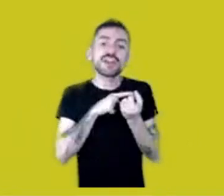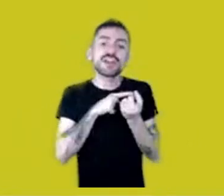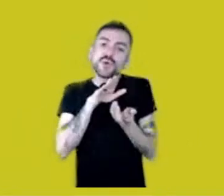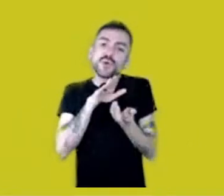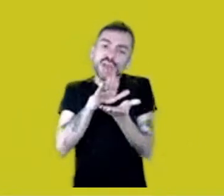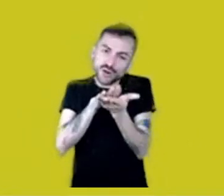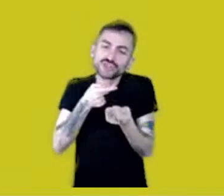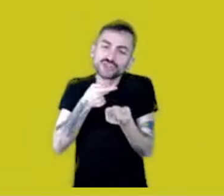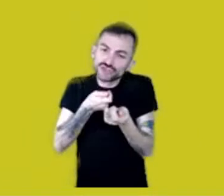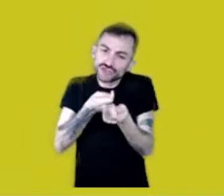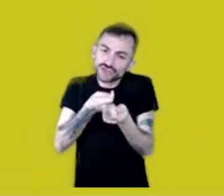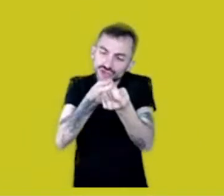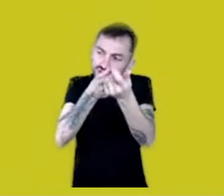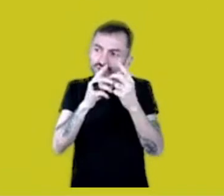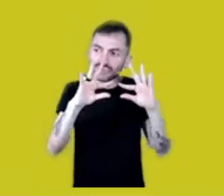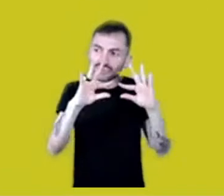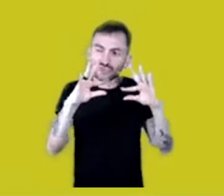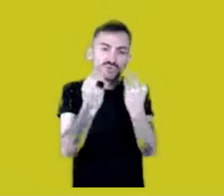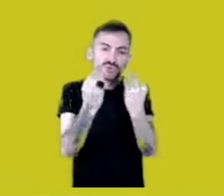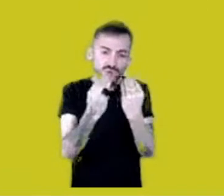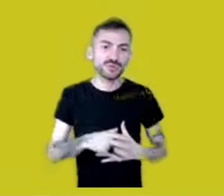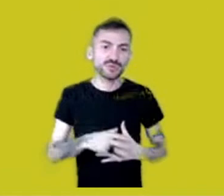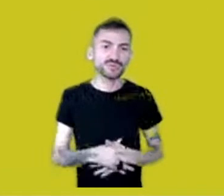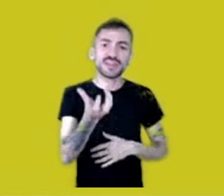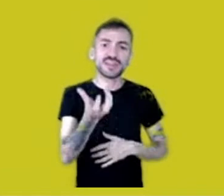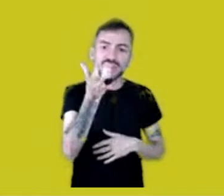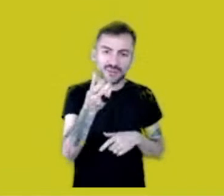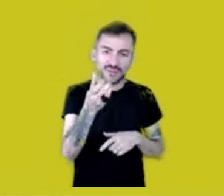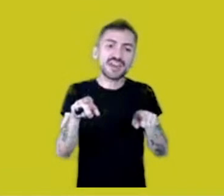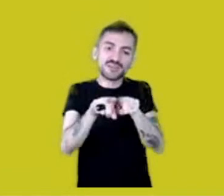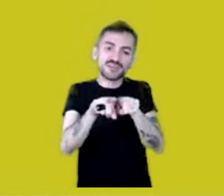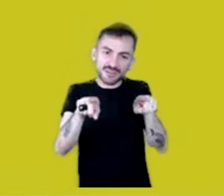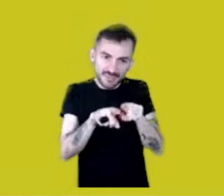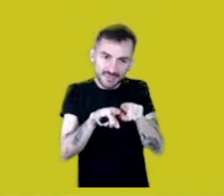I would love to be good at flowers and poetry,